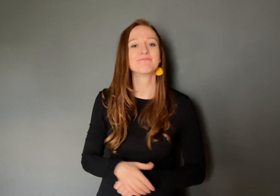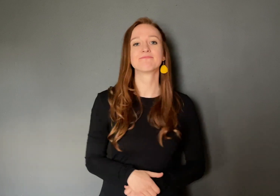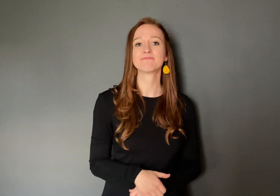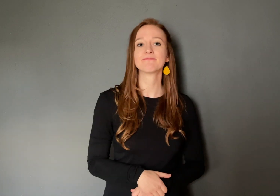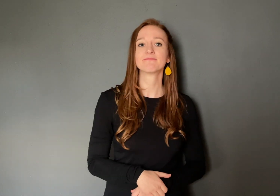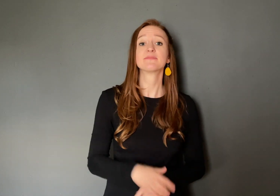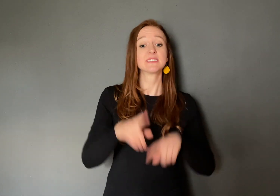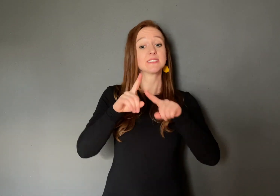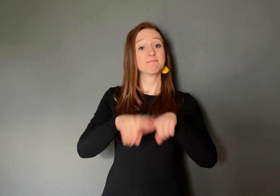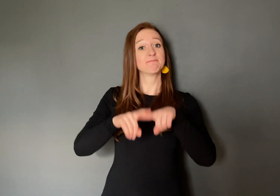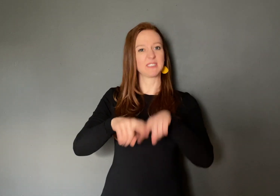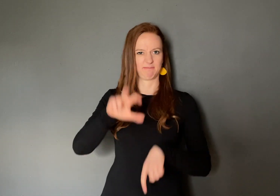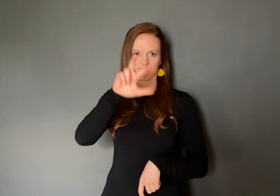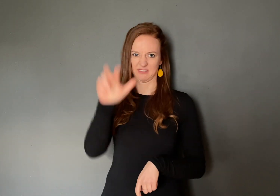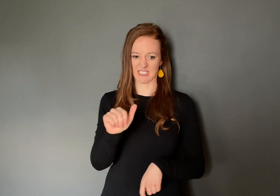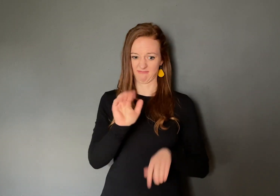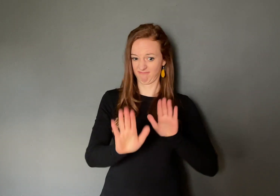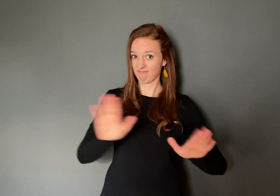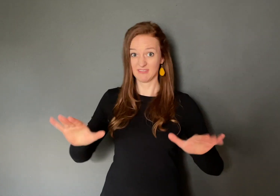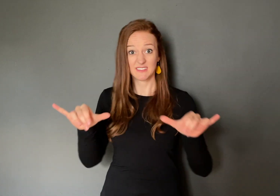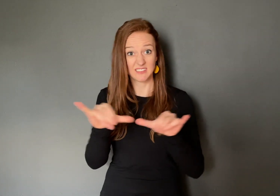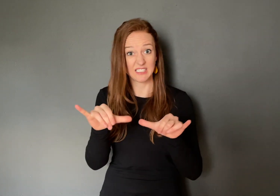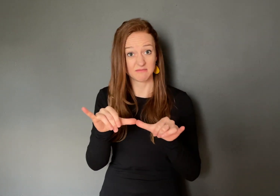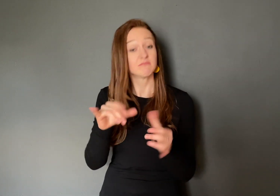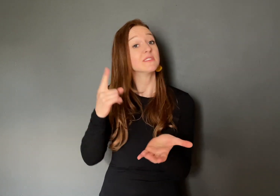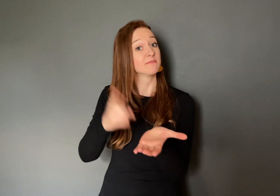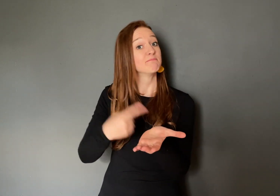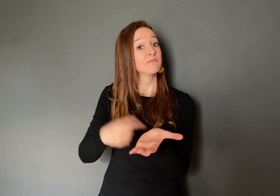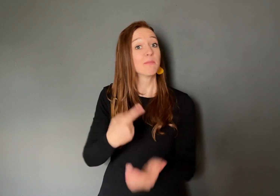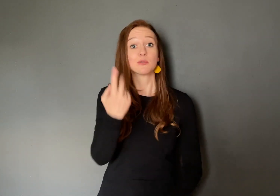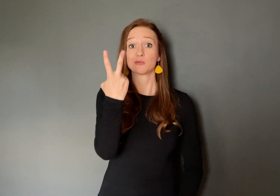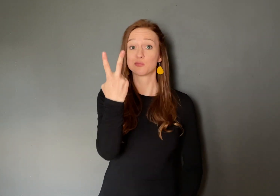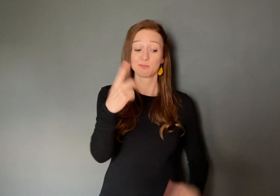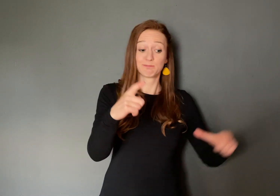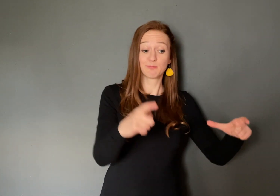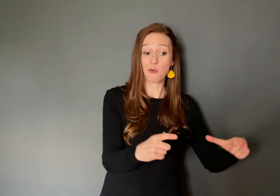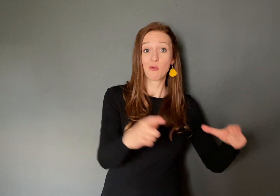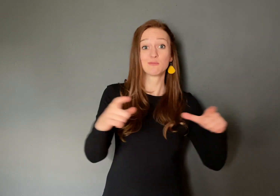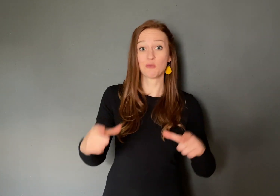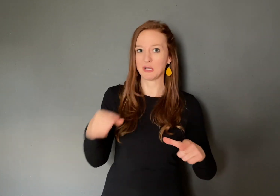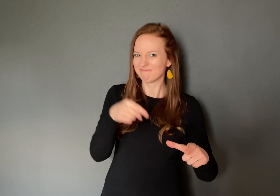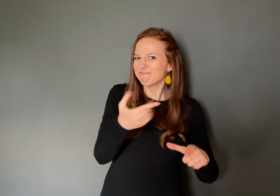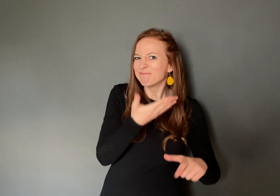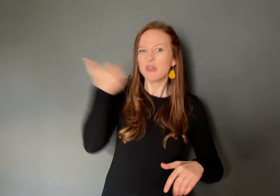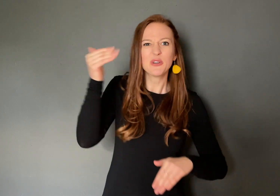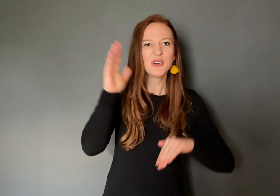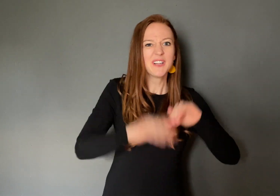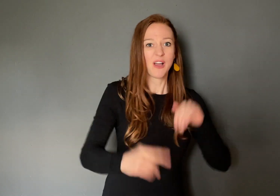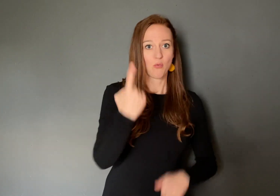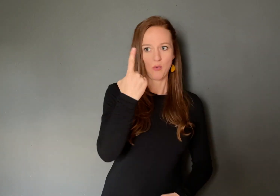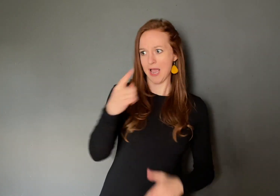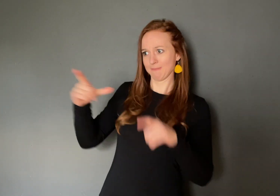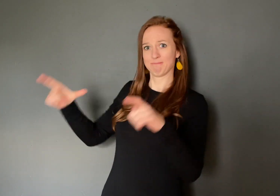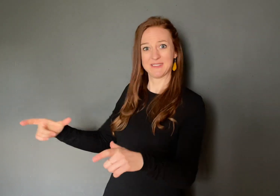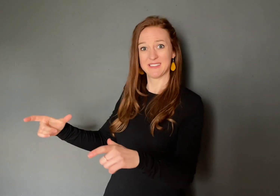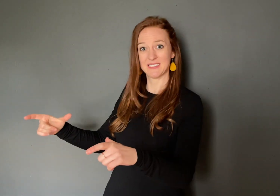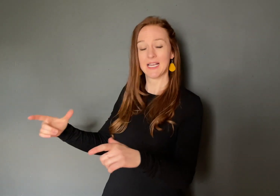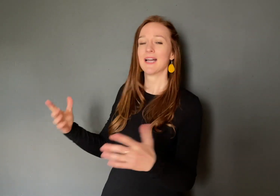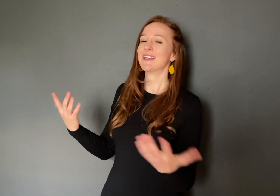Depending on the size difference, two smaller pizzas could be better than one large pizza!